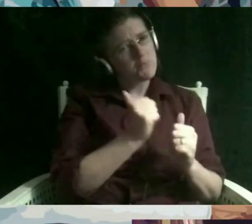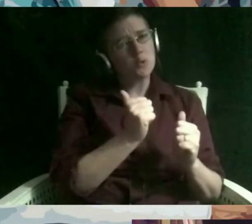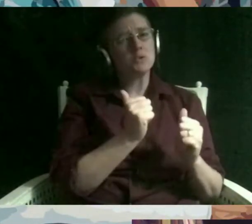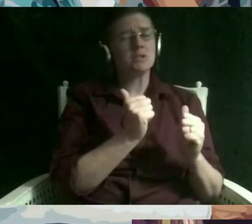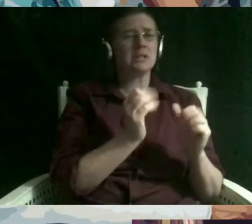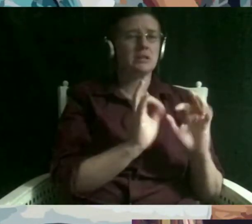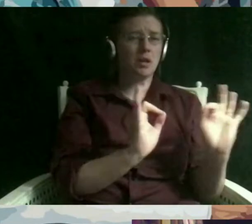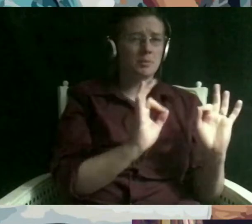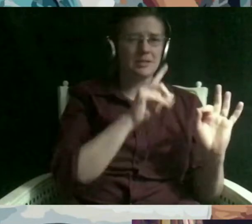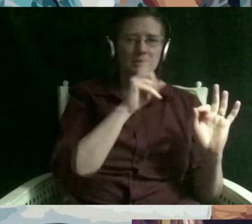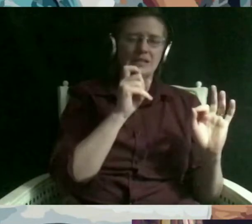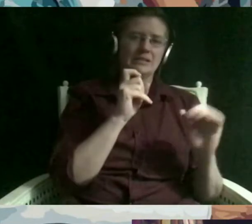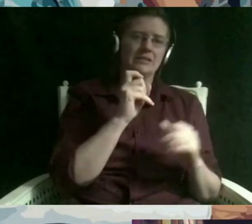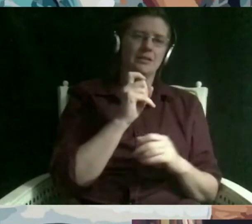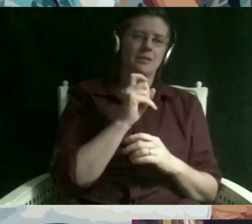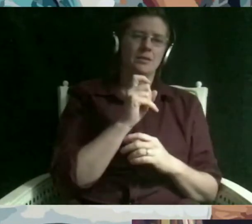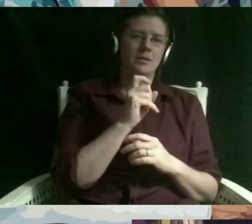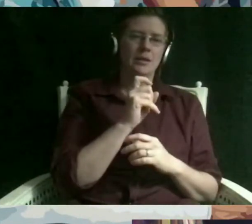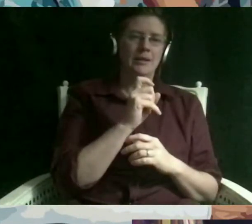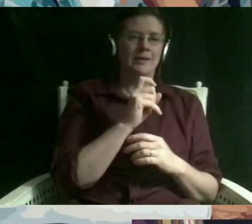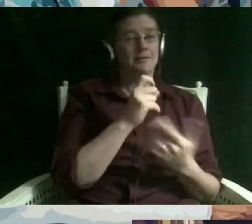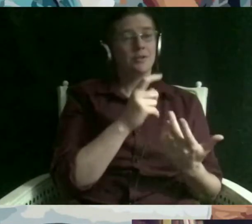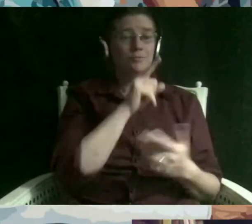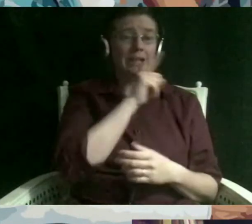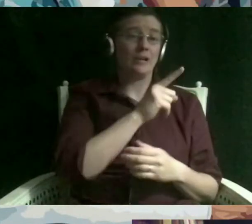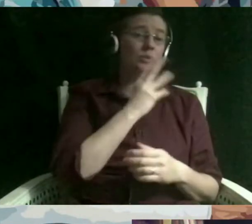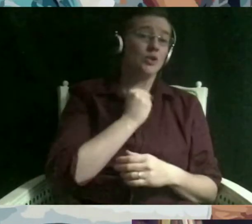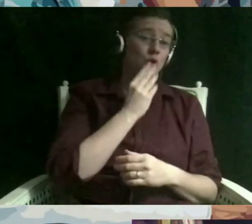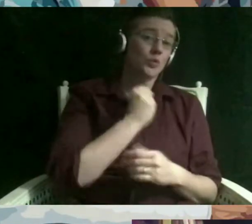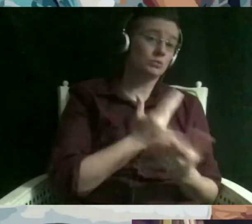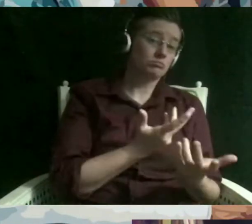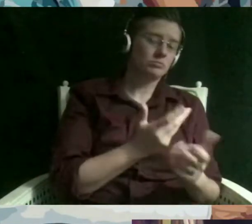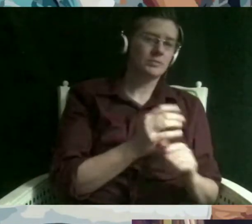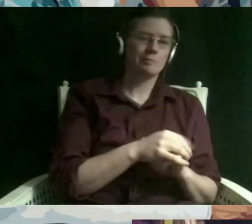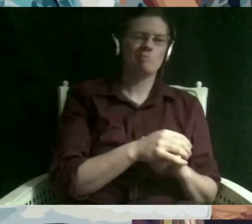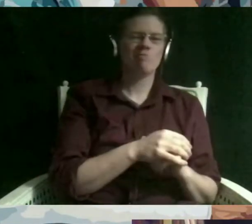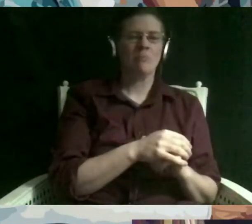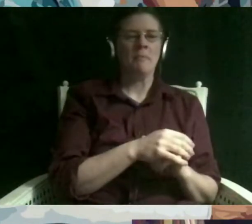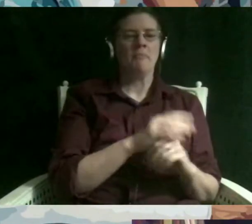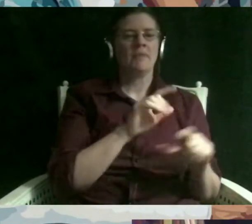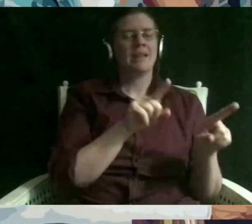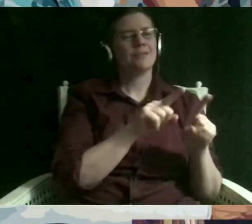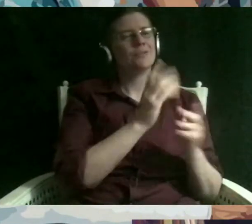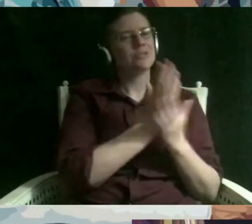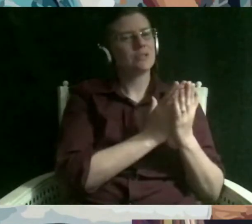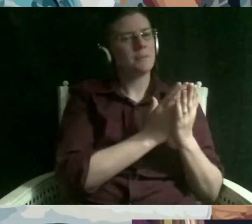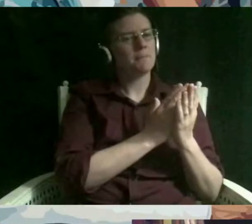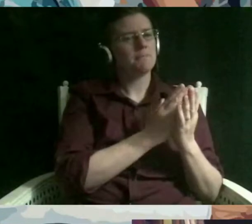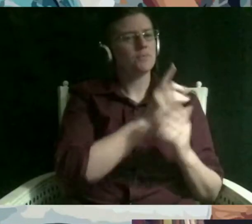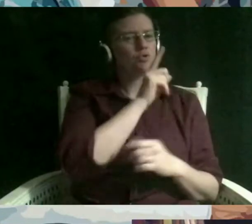portrayed by actual jews um and there are definite aspects of truth to those um but at the same time